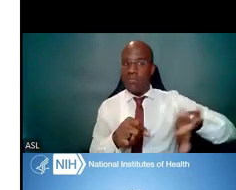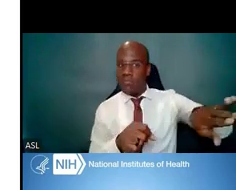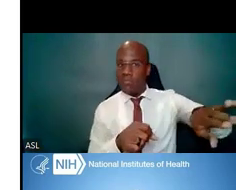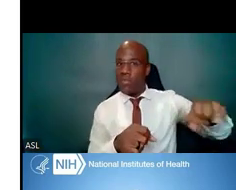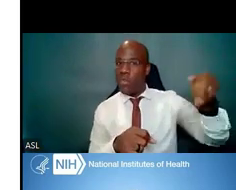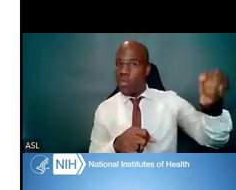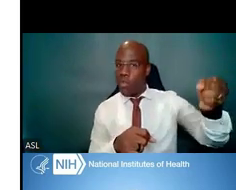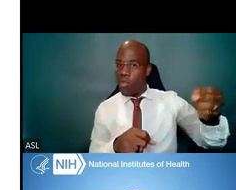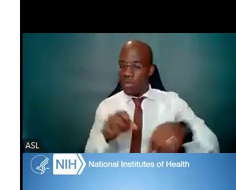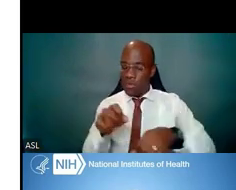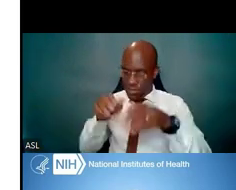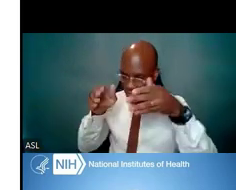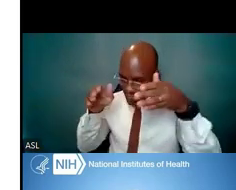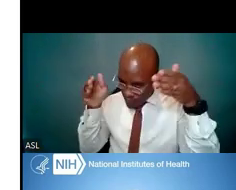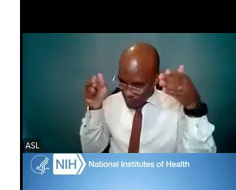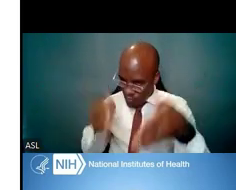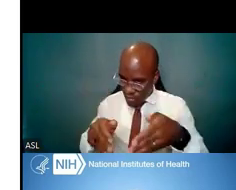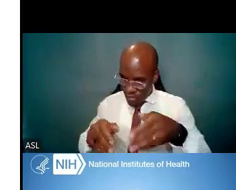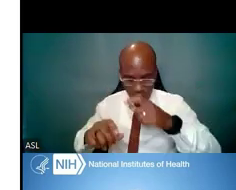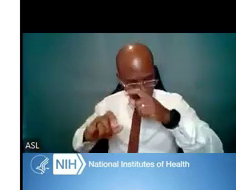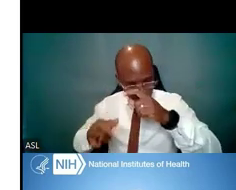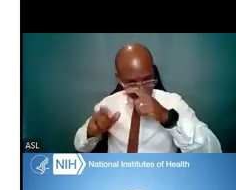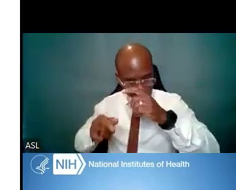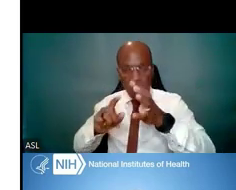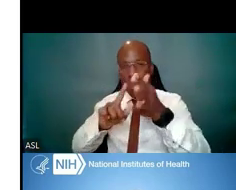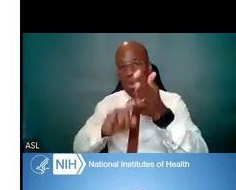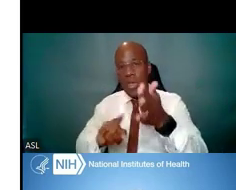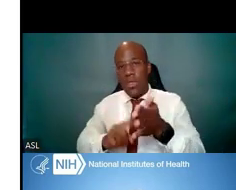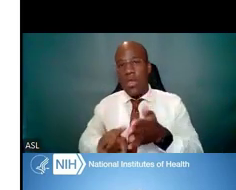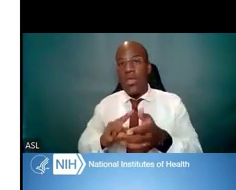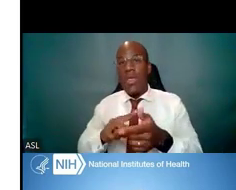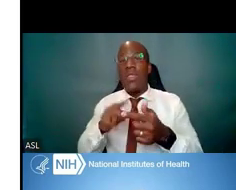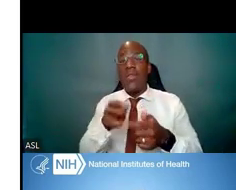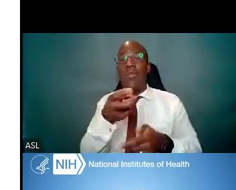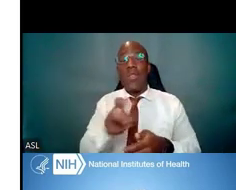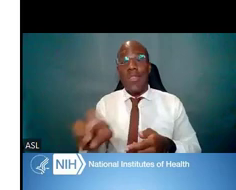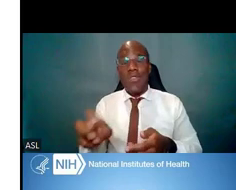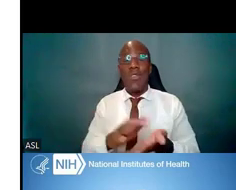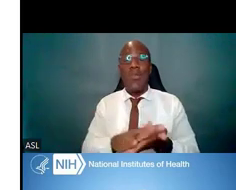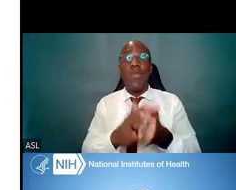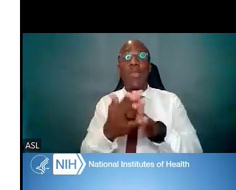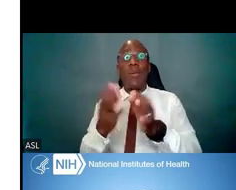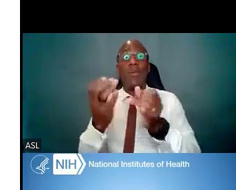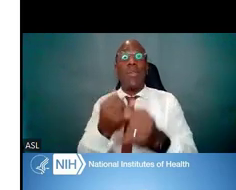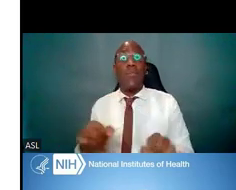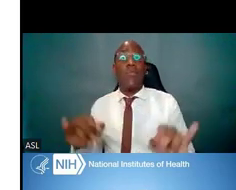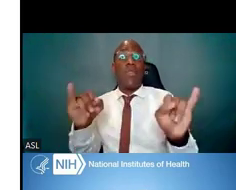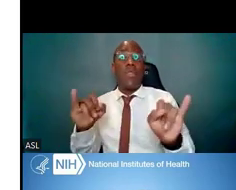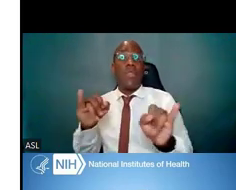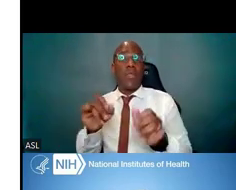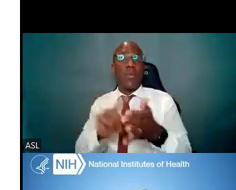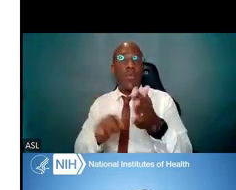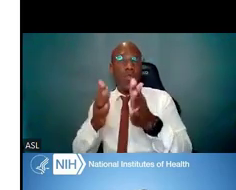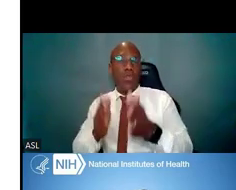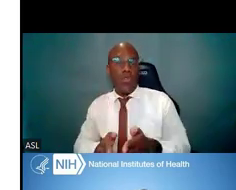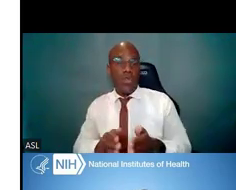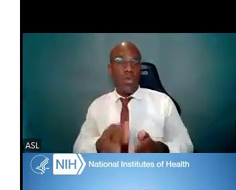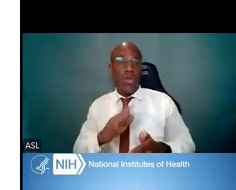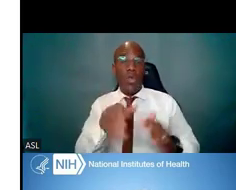to make that transition to research independence. So not every NIH IC, or institute and center,